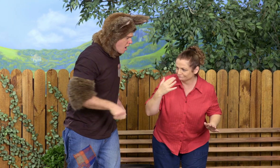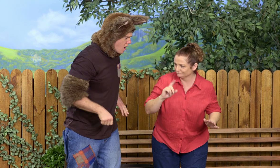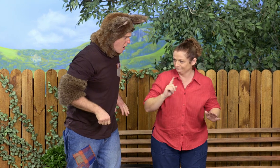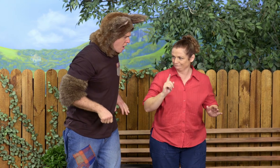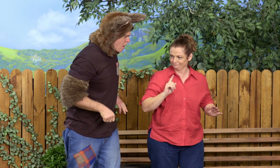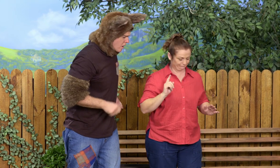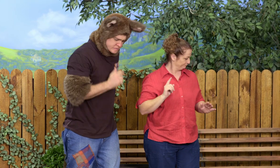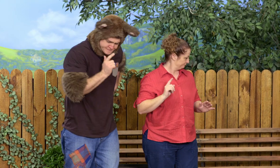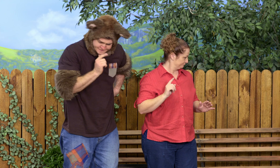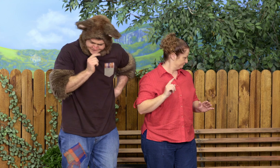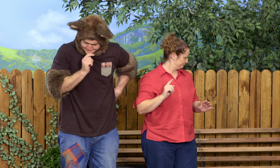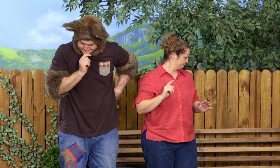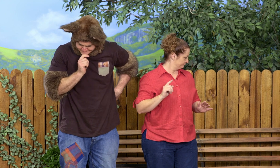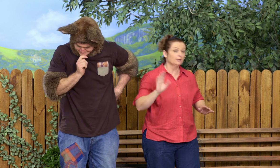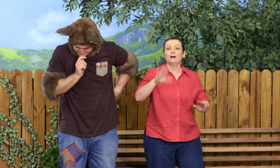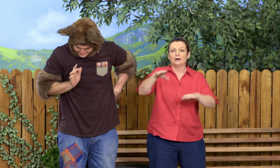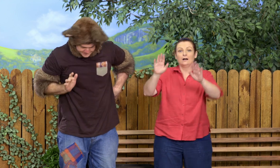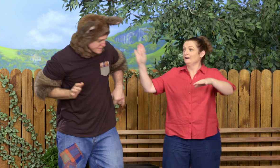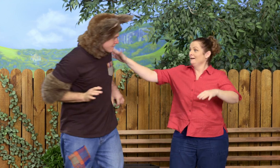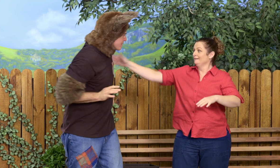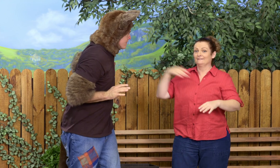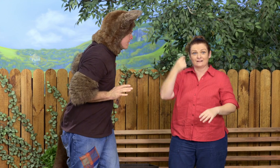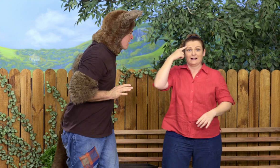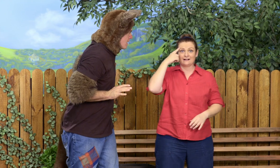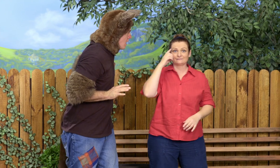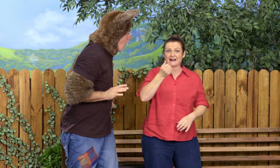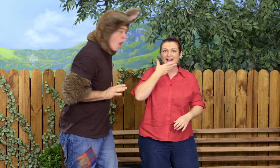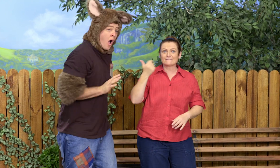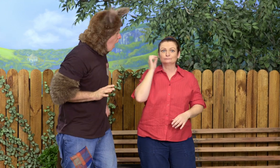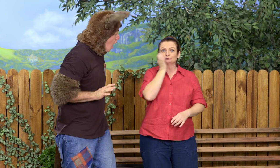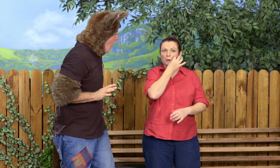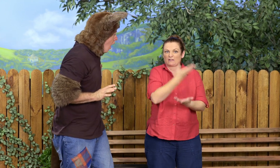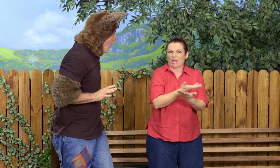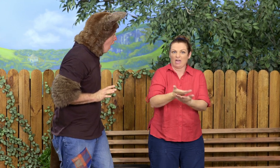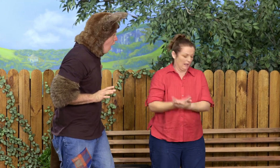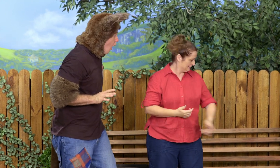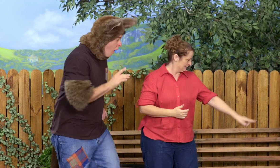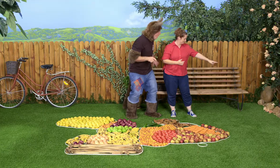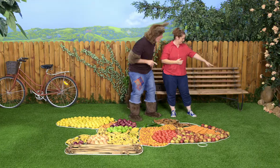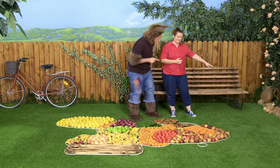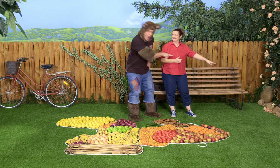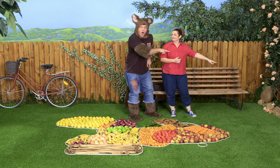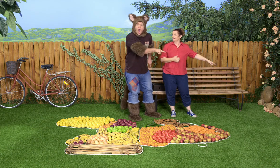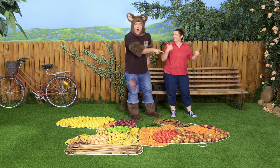We need to put something in there. Let me think what I've got. Oh! I know! I've got some lovely roses on the ground over there.